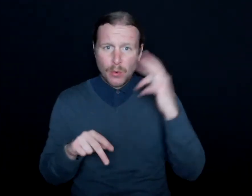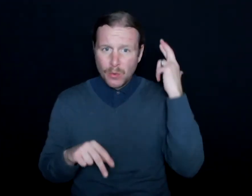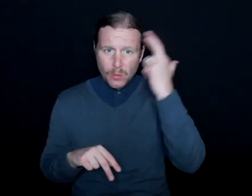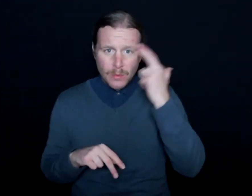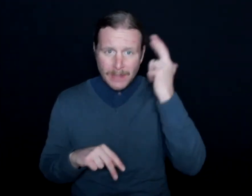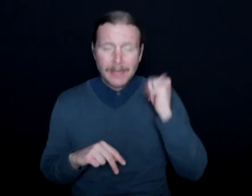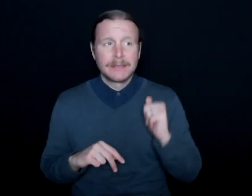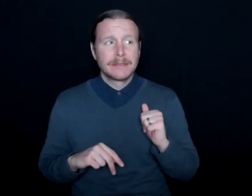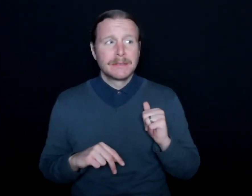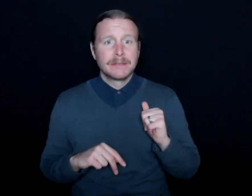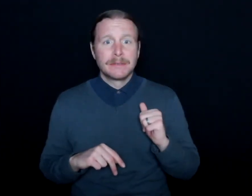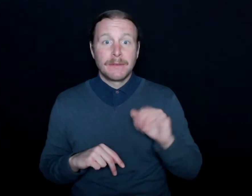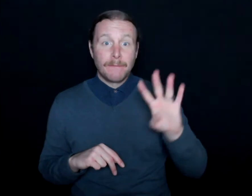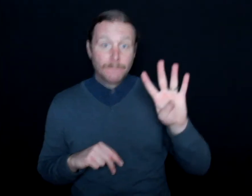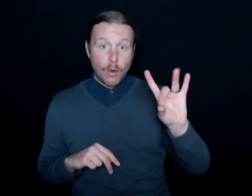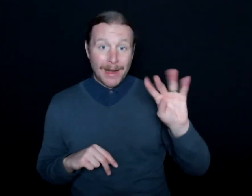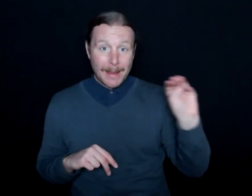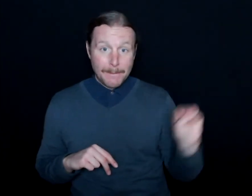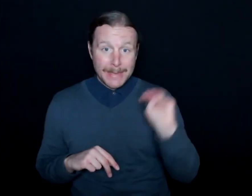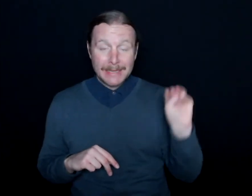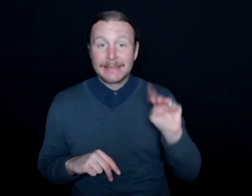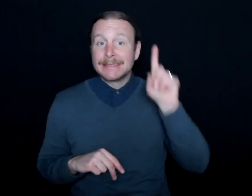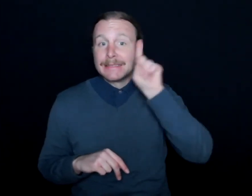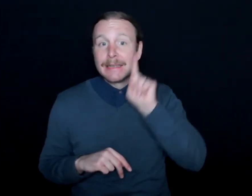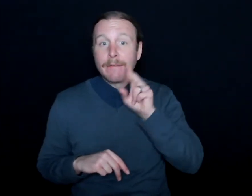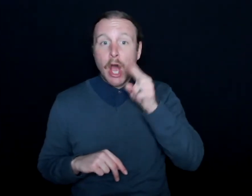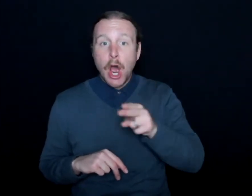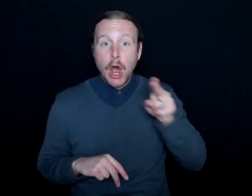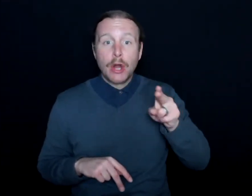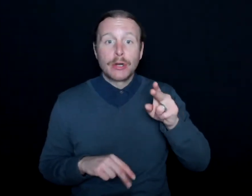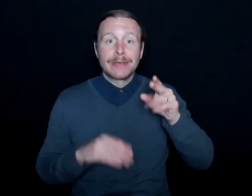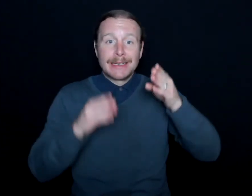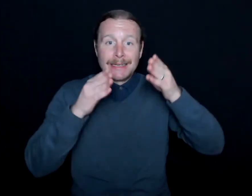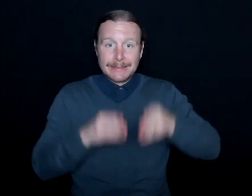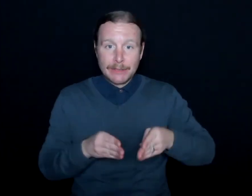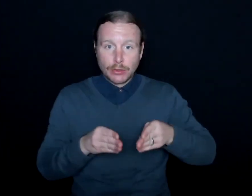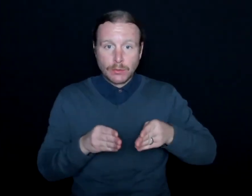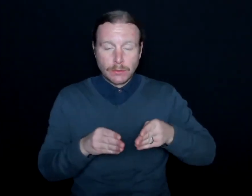so there are 48 million deaf and hard of hearing individuals